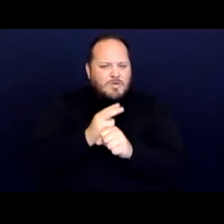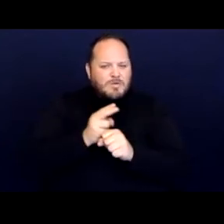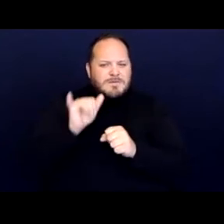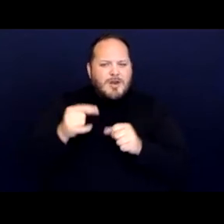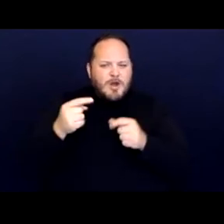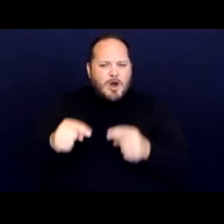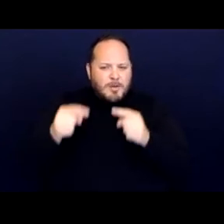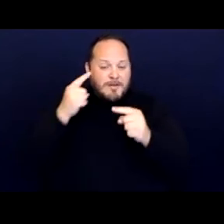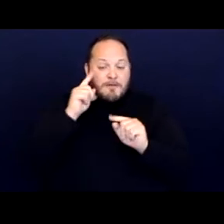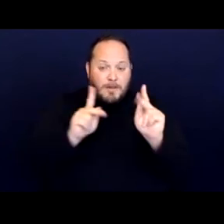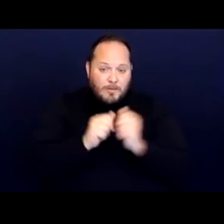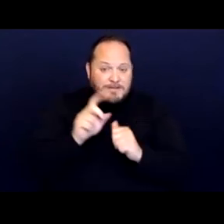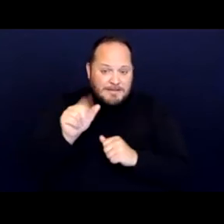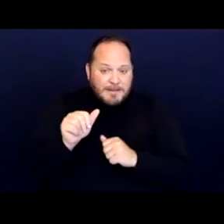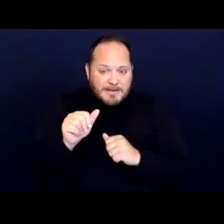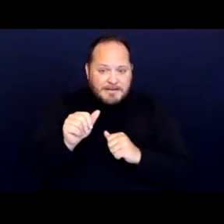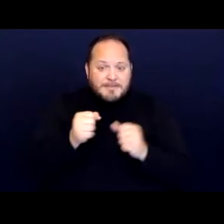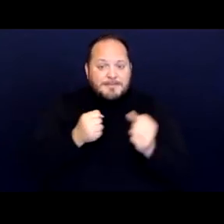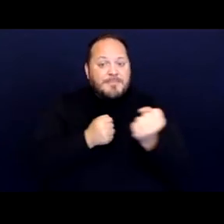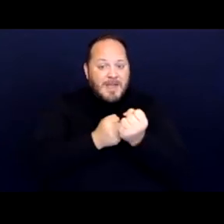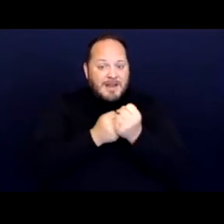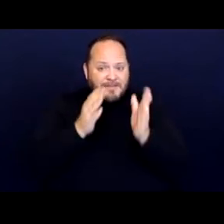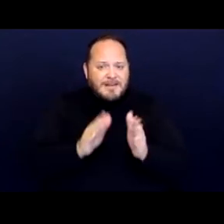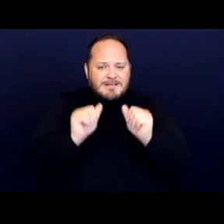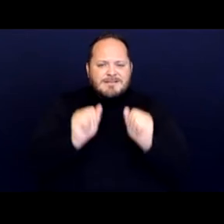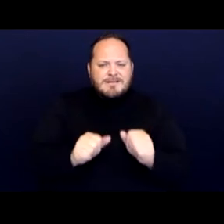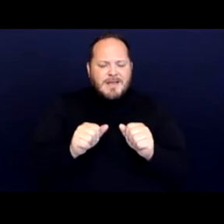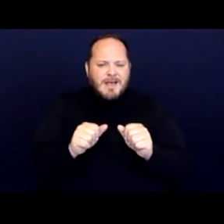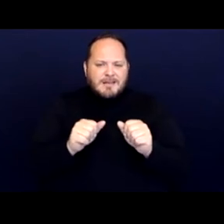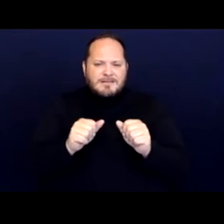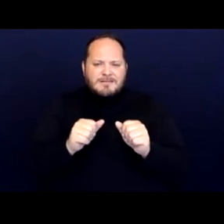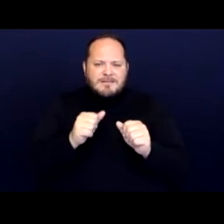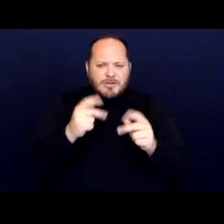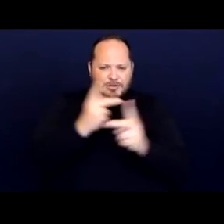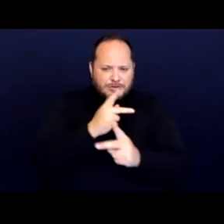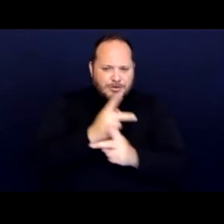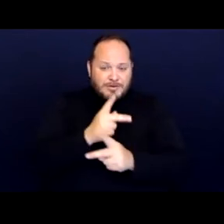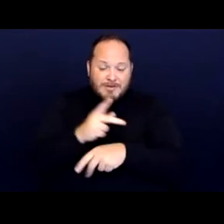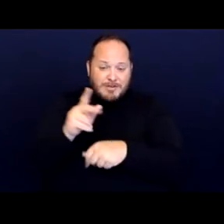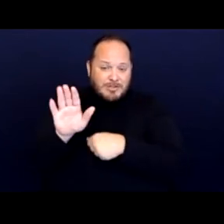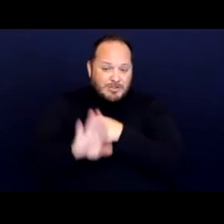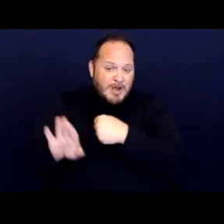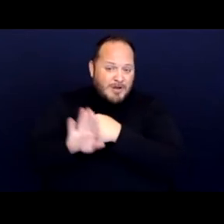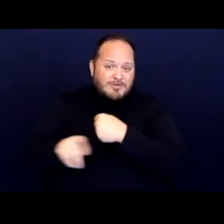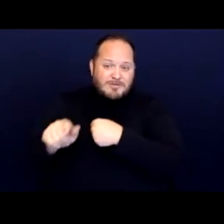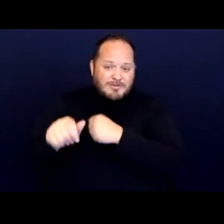And advocates can assert that shelters are inaccessible to people for a number of reasons